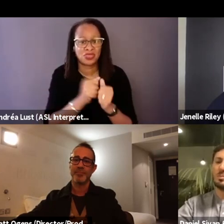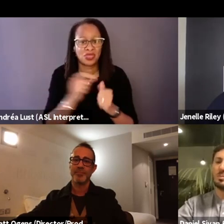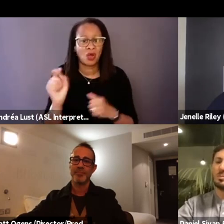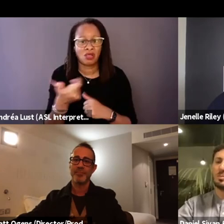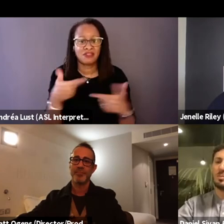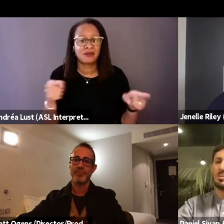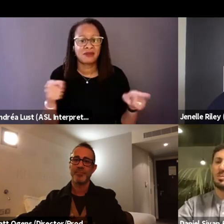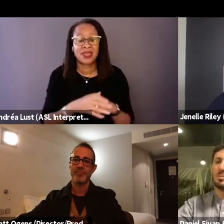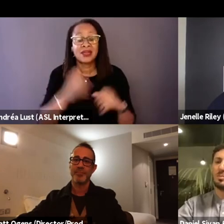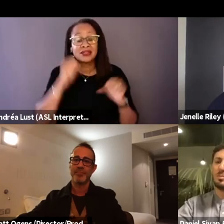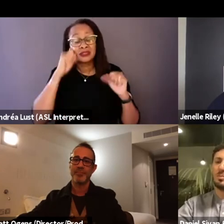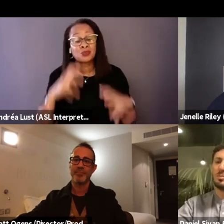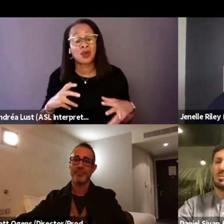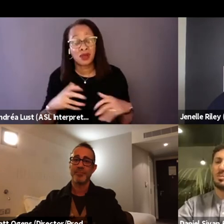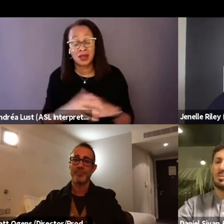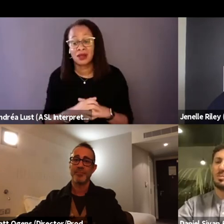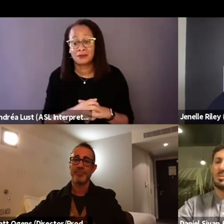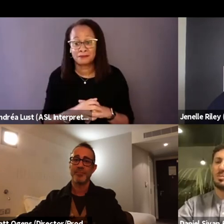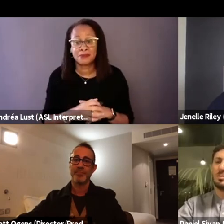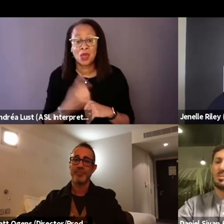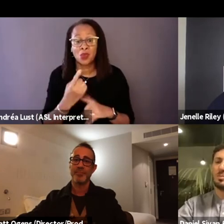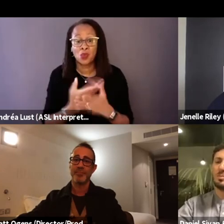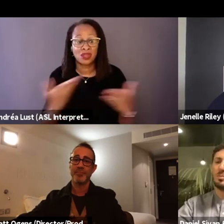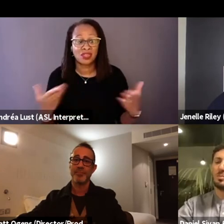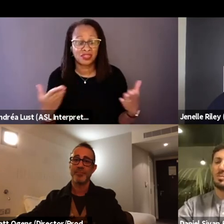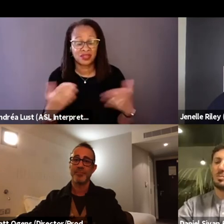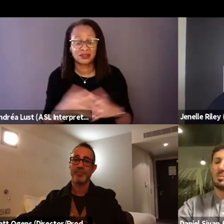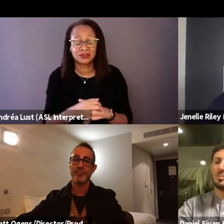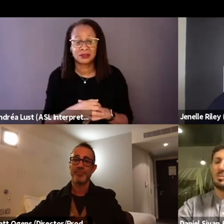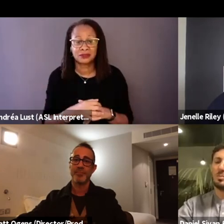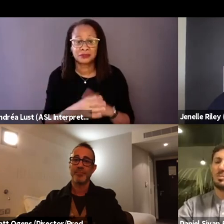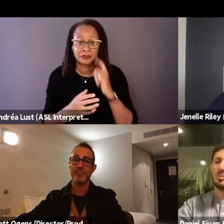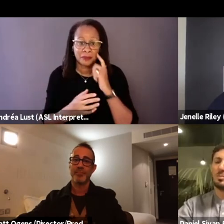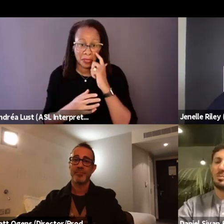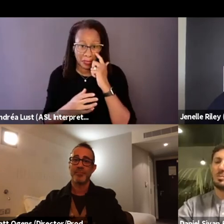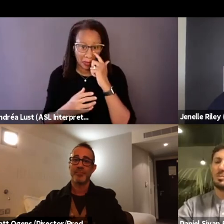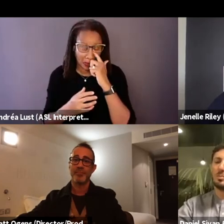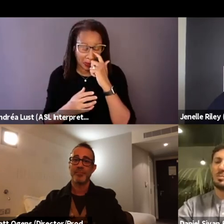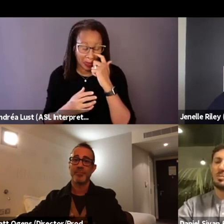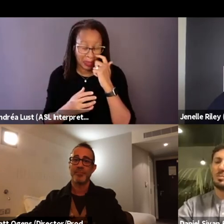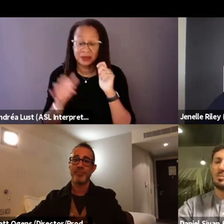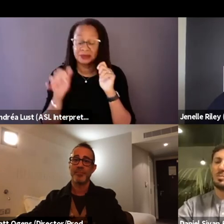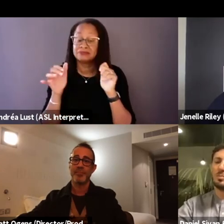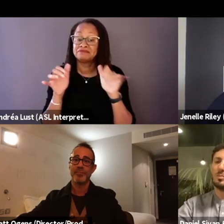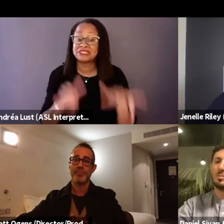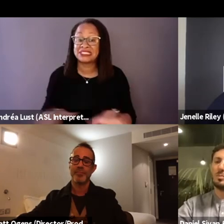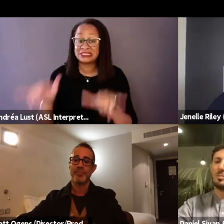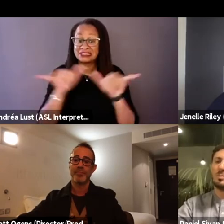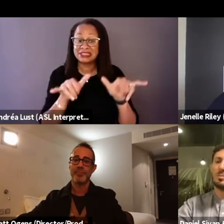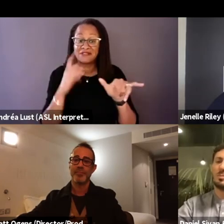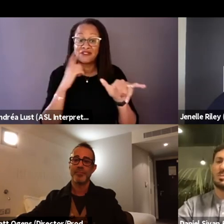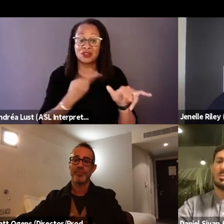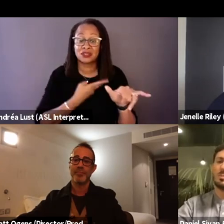Surprisingly one of the things that we have in common is many, many people experiencing homelessness,